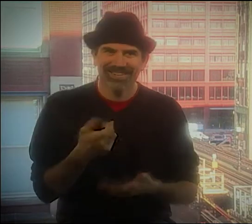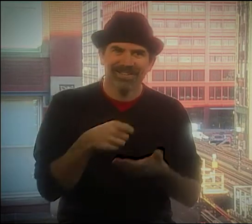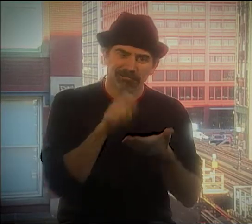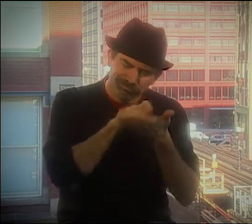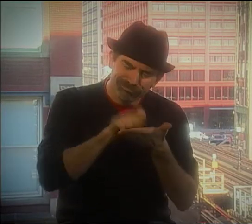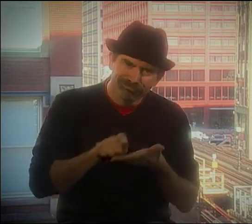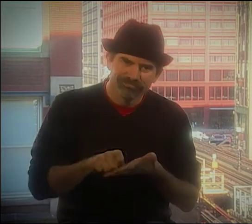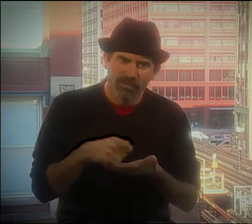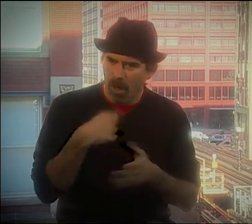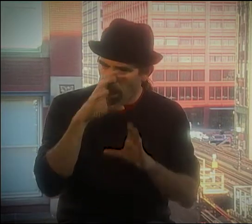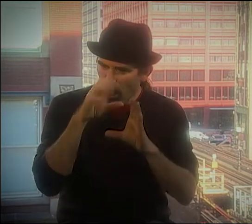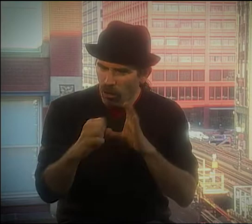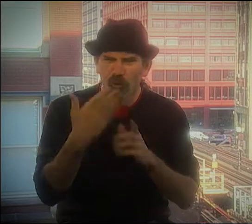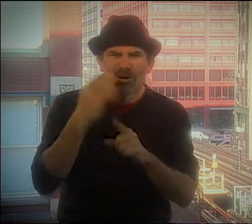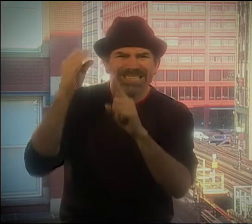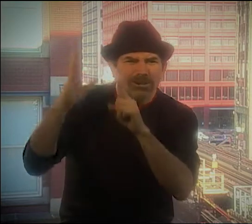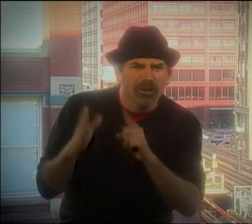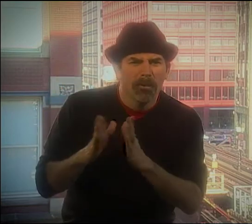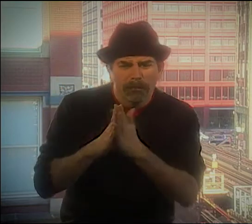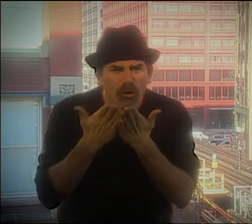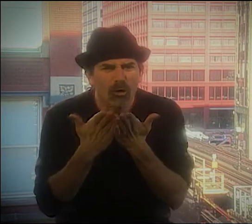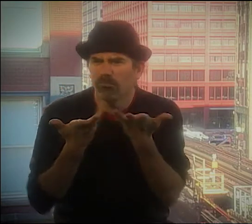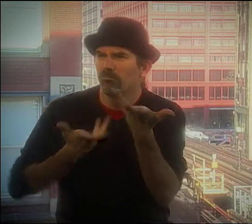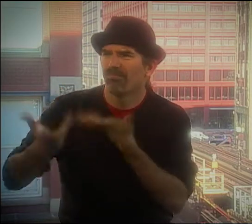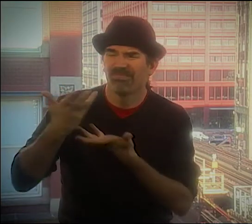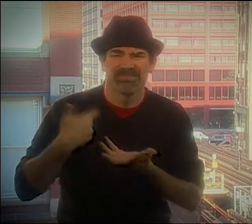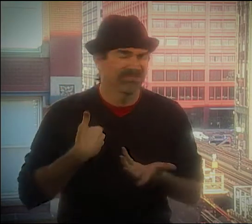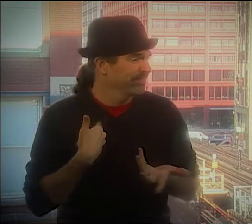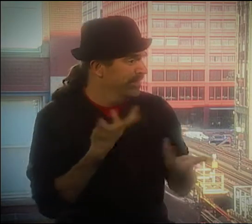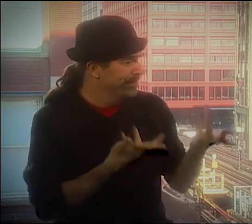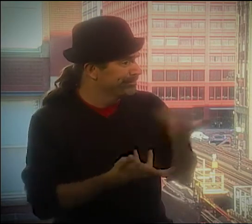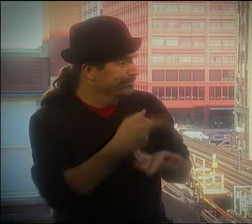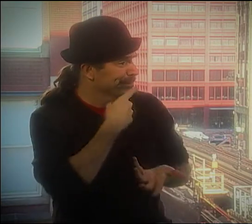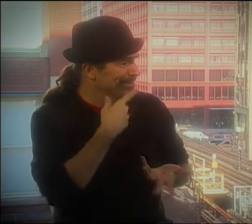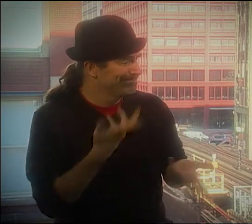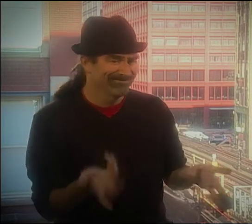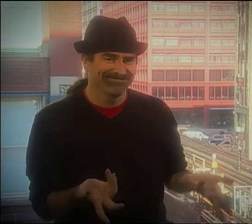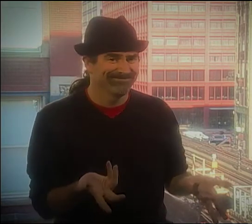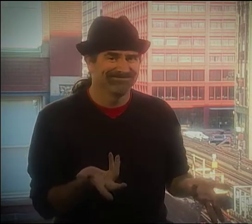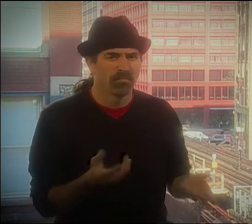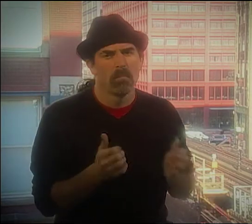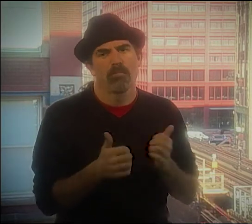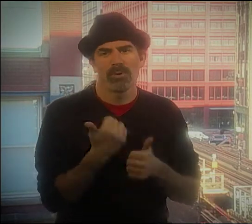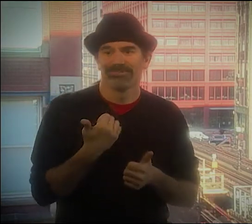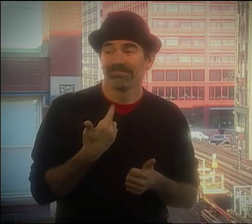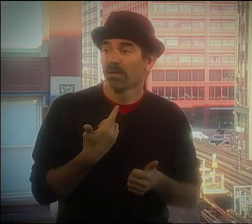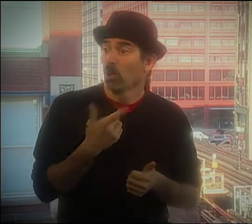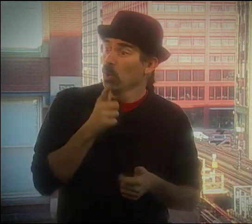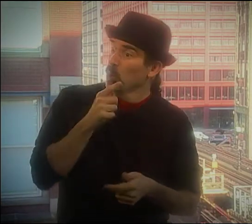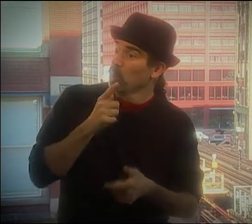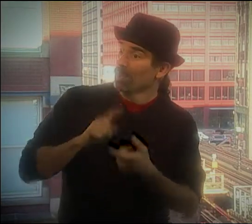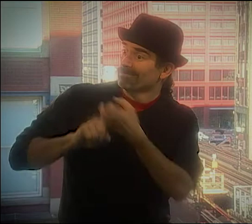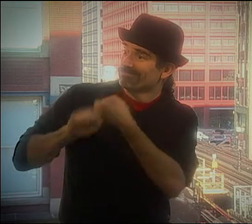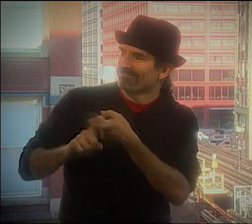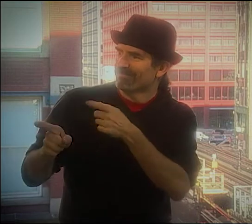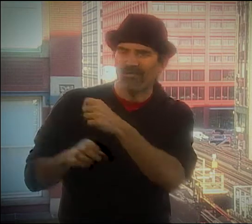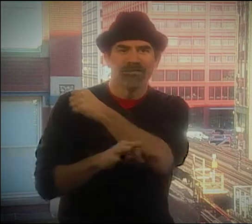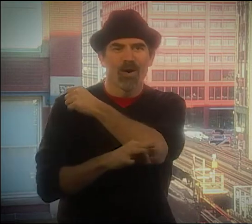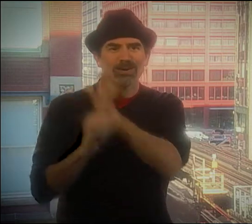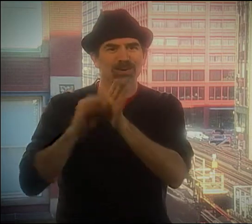WHICH IT WAS WRITTEN POETRY, NOT, YOU KNOW, THE TYPE OF EXPRESSIVE POETRY THAT I DO.